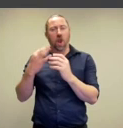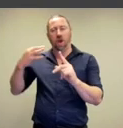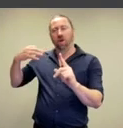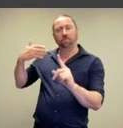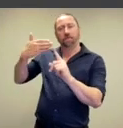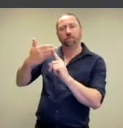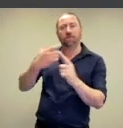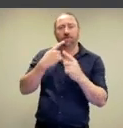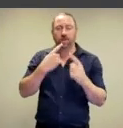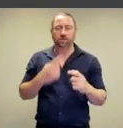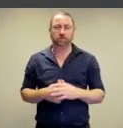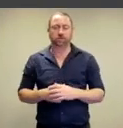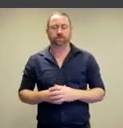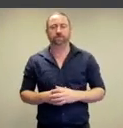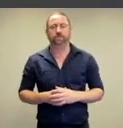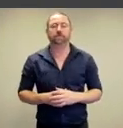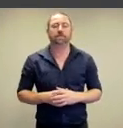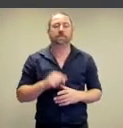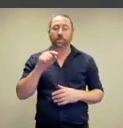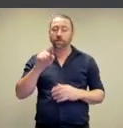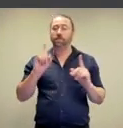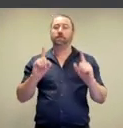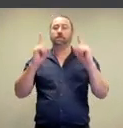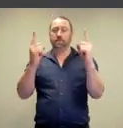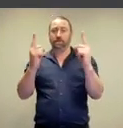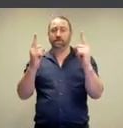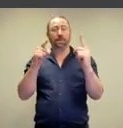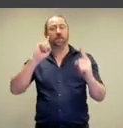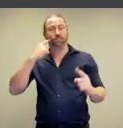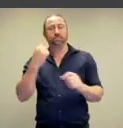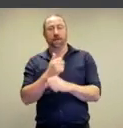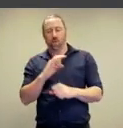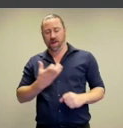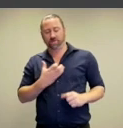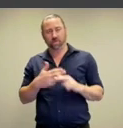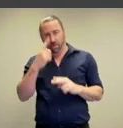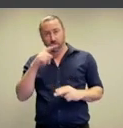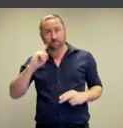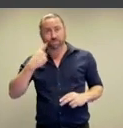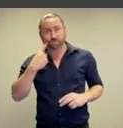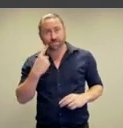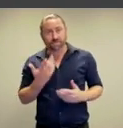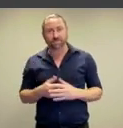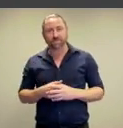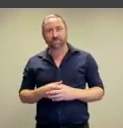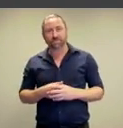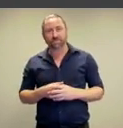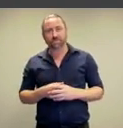But they've also made this